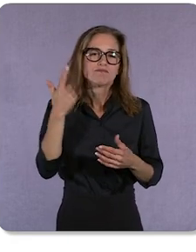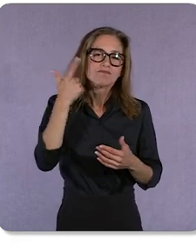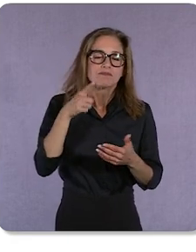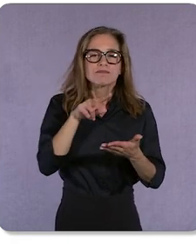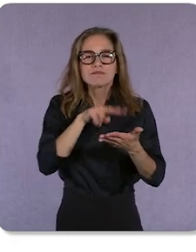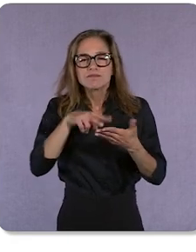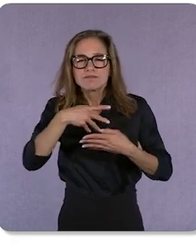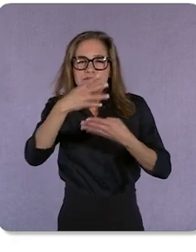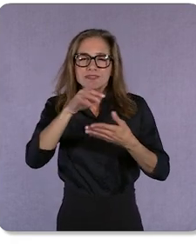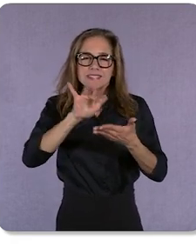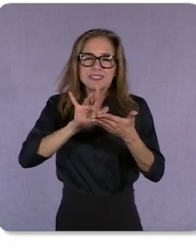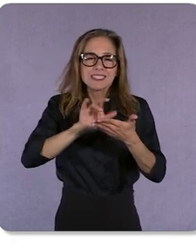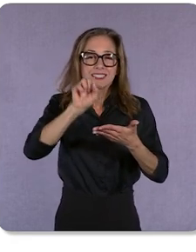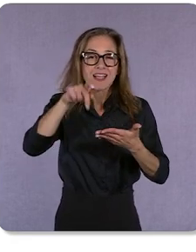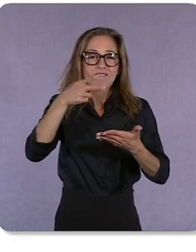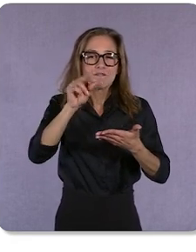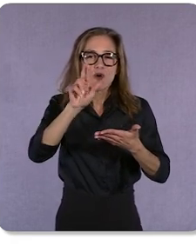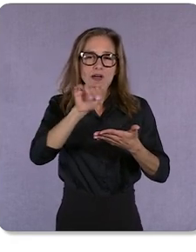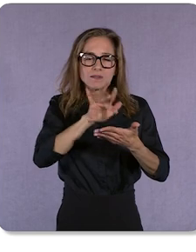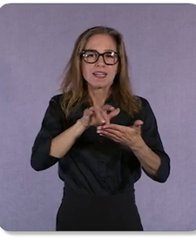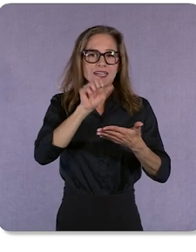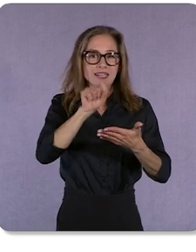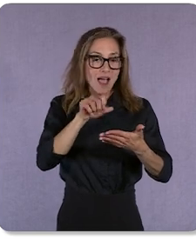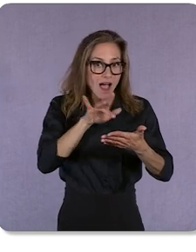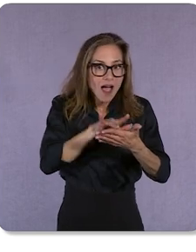she can opt into seeing exclusive loyalty program benefits as she shops,